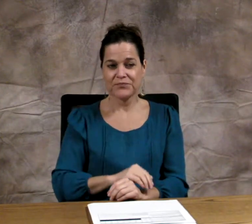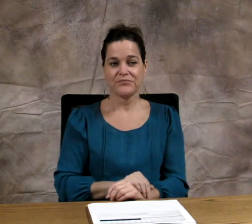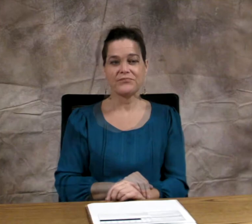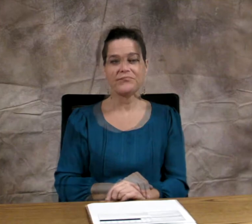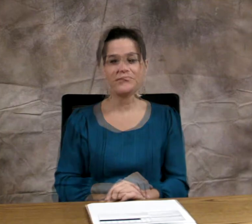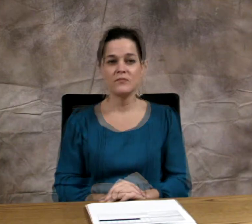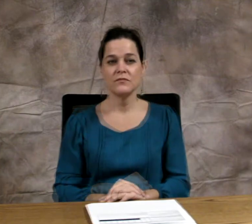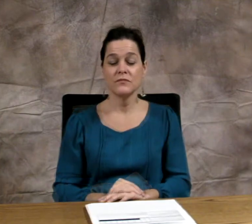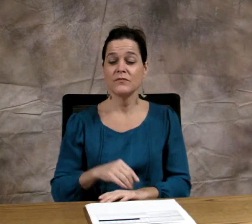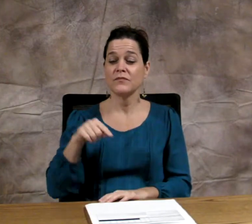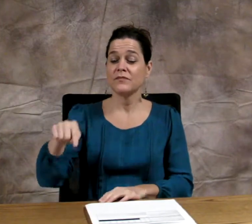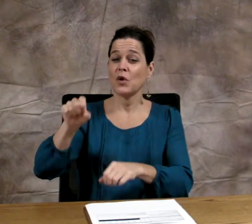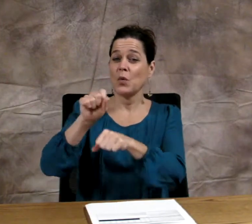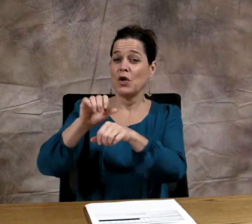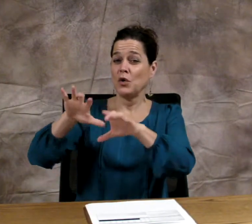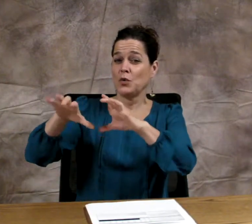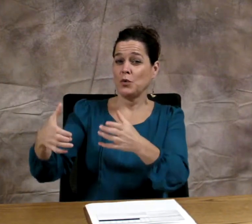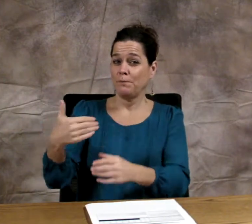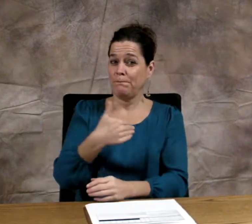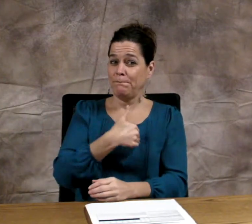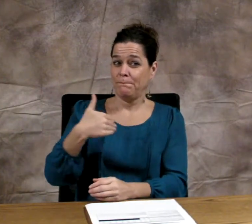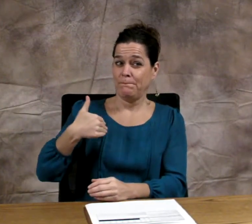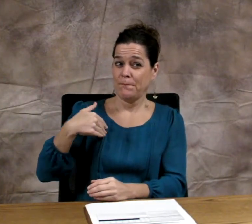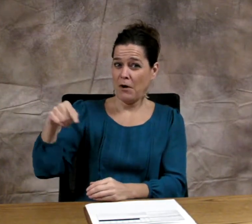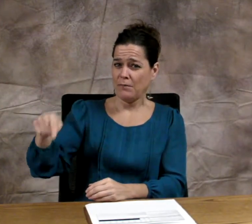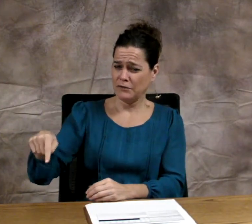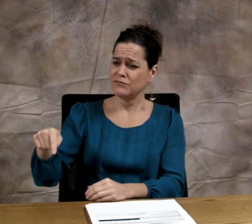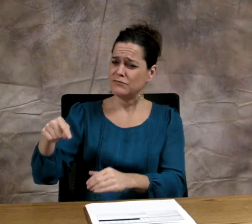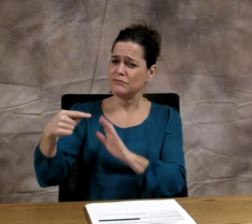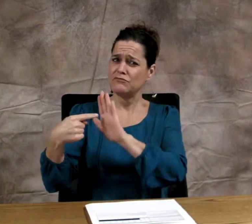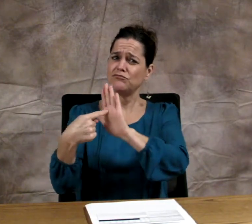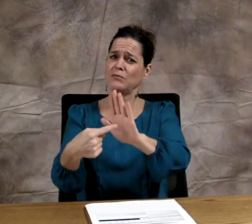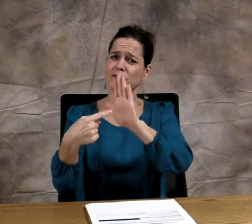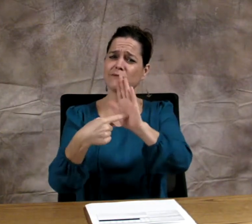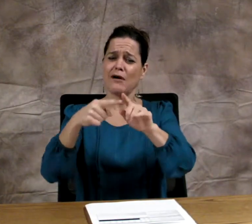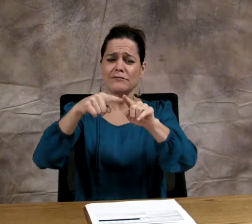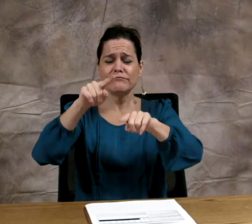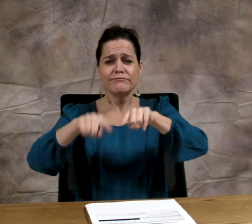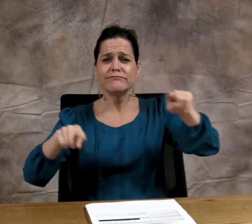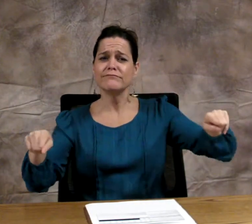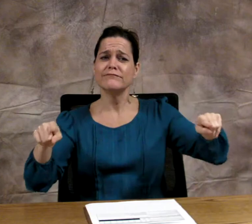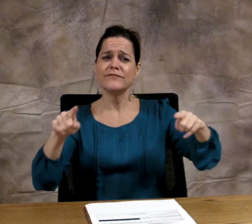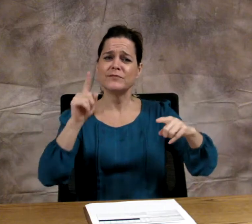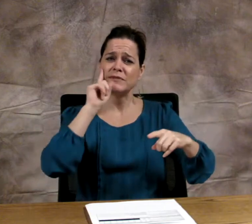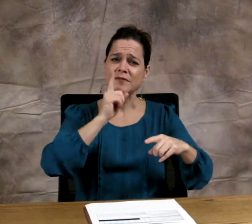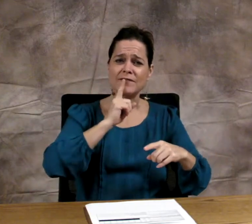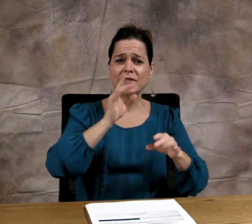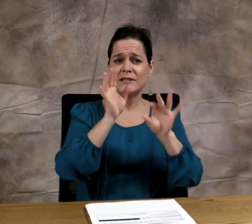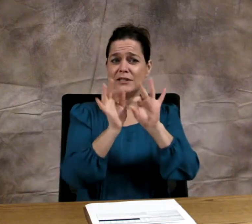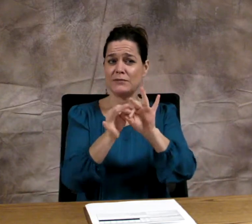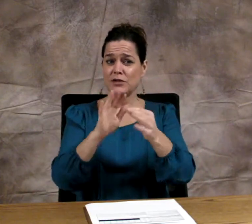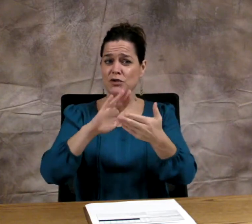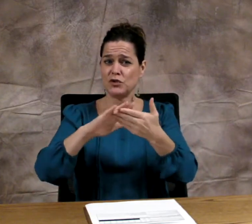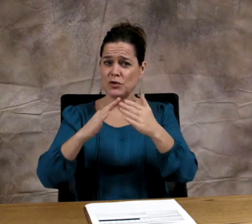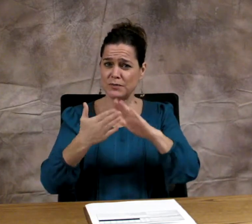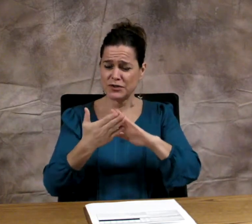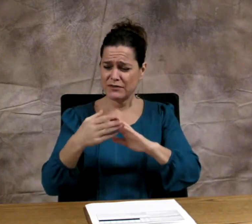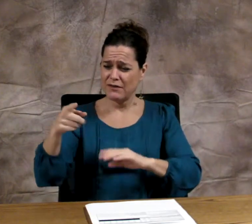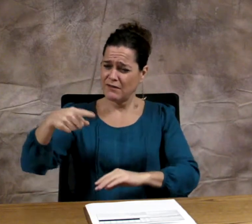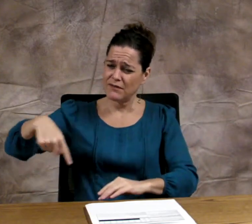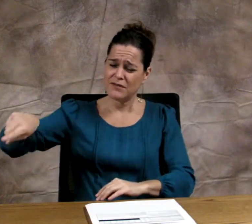Those individuals represent both the deaf and interpreting communities.